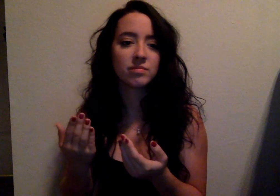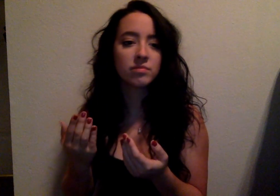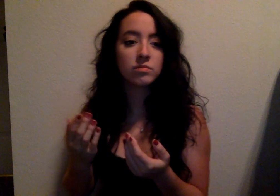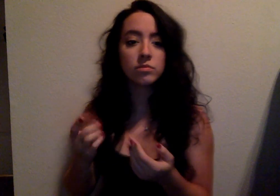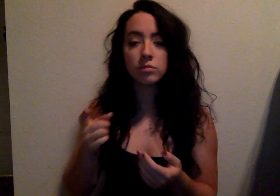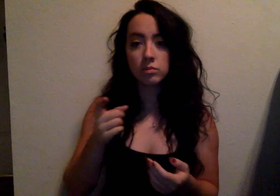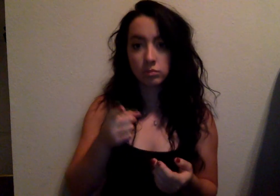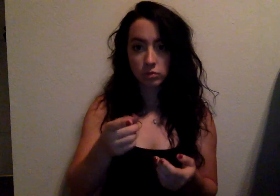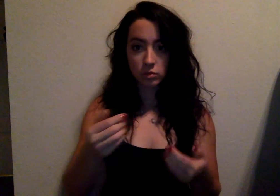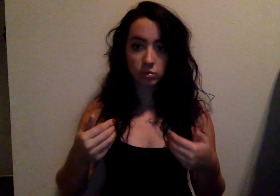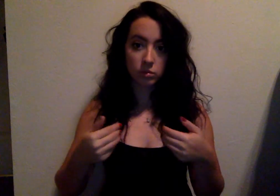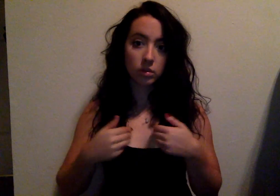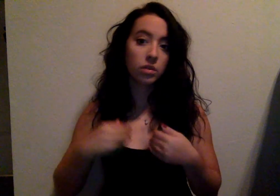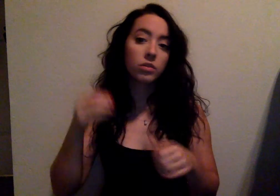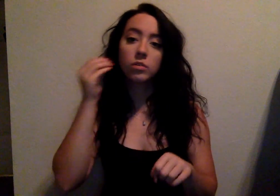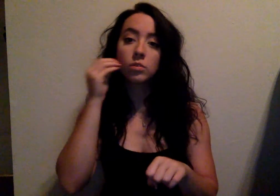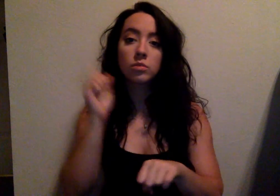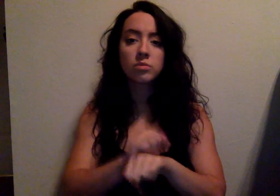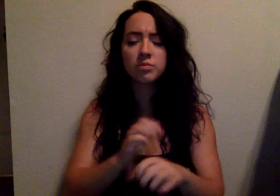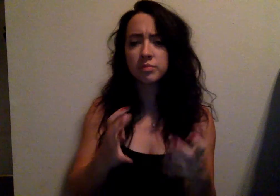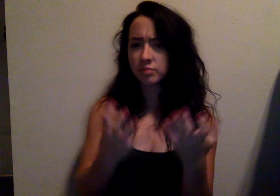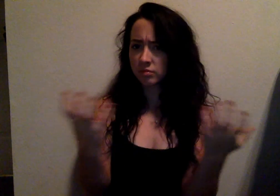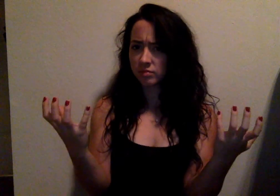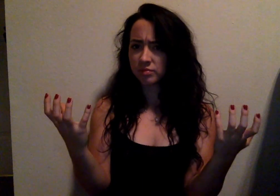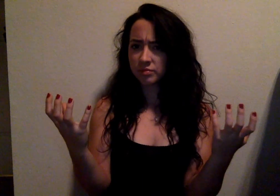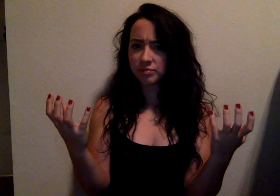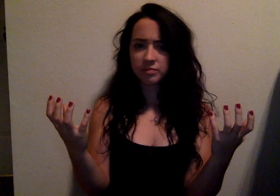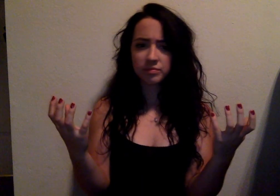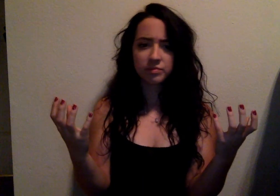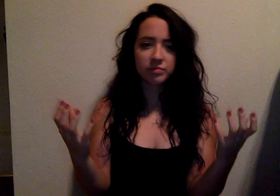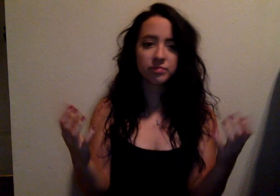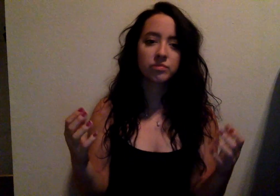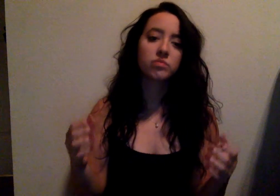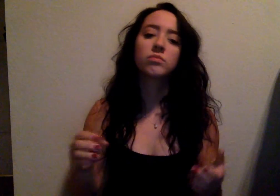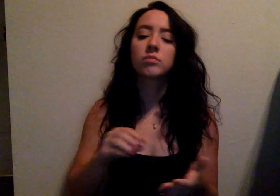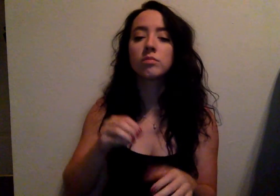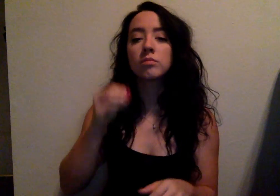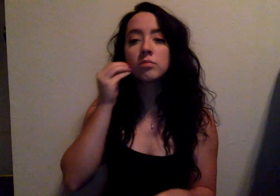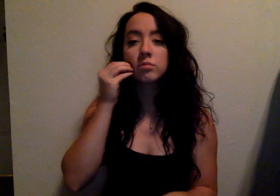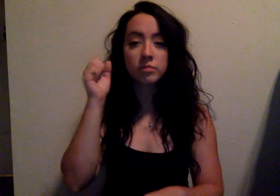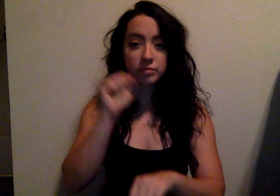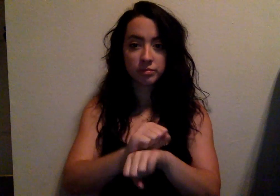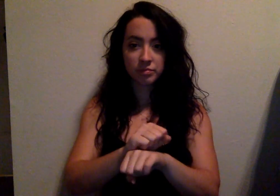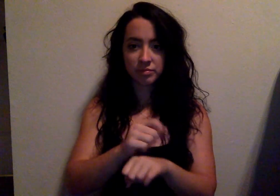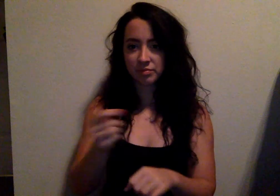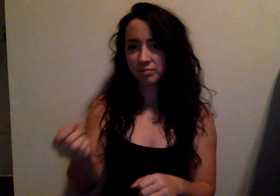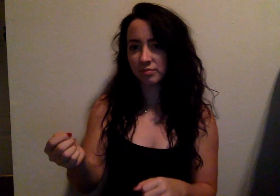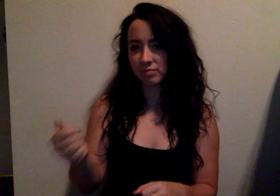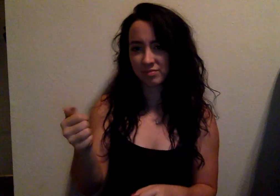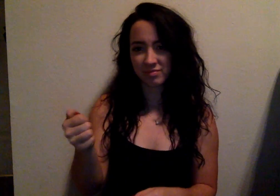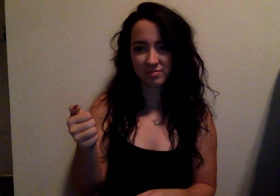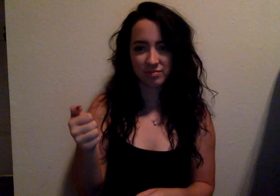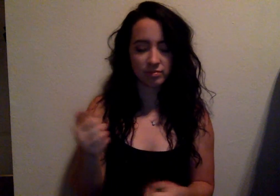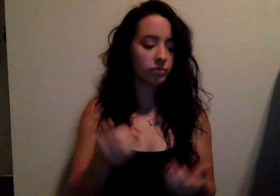Do you have a lot of homework? We have a little bit of homework.